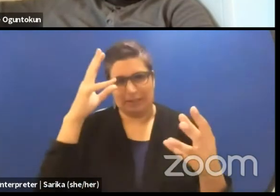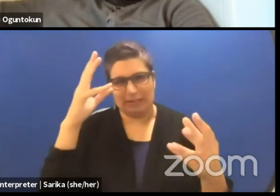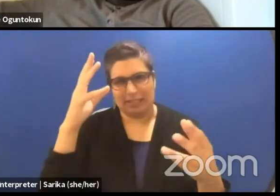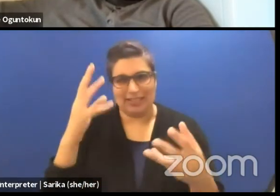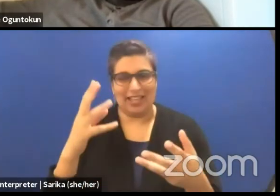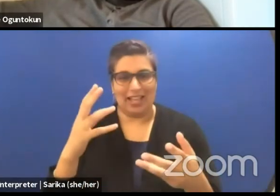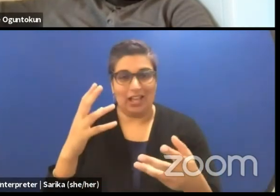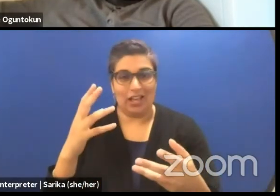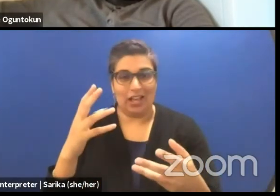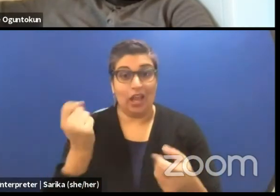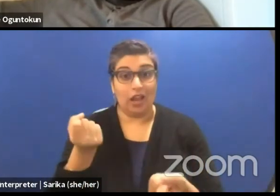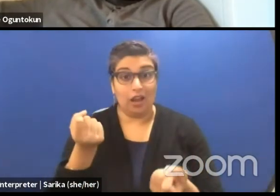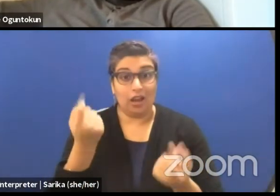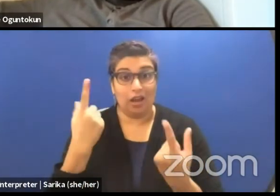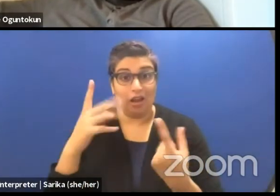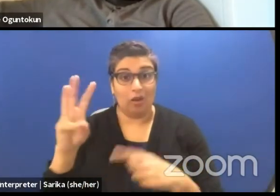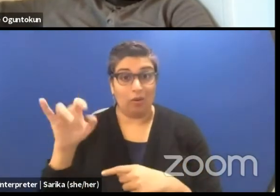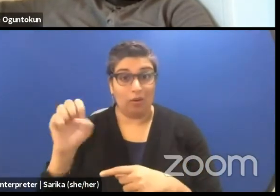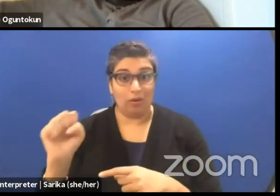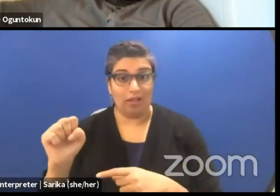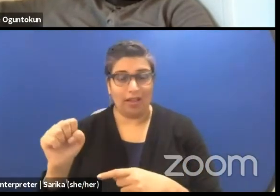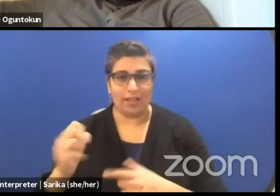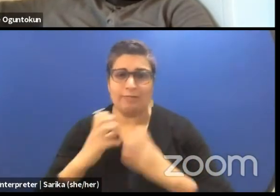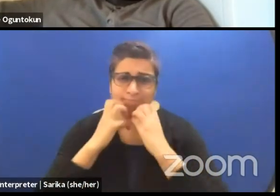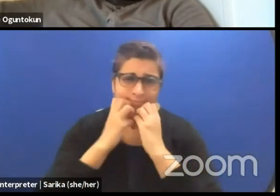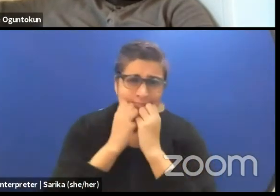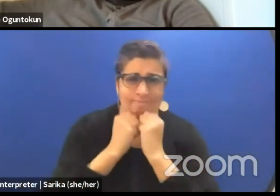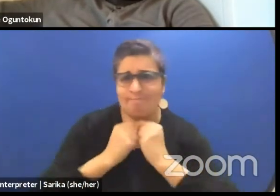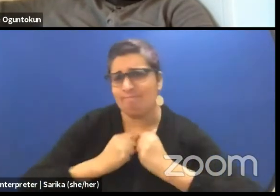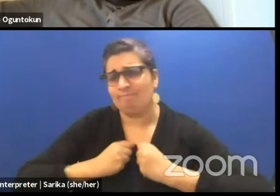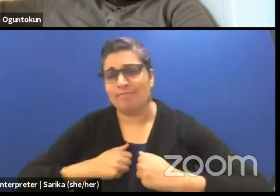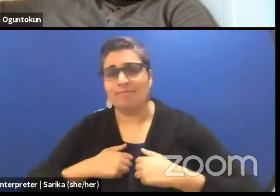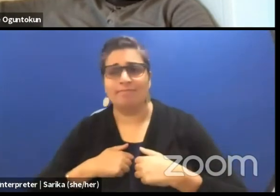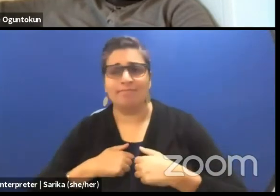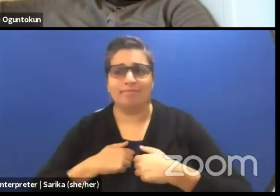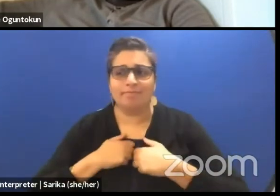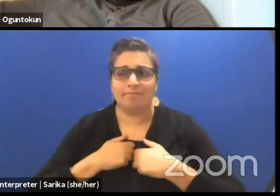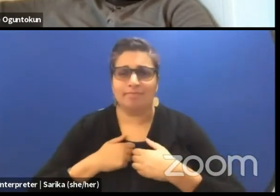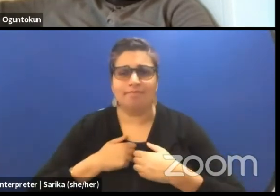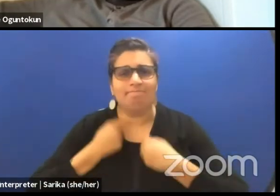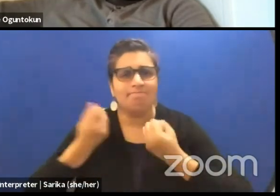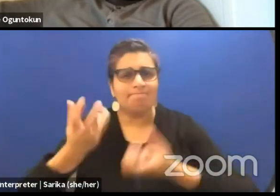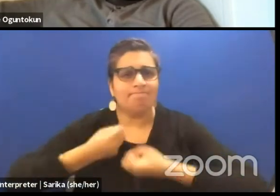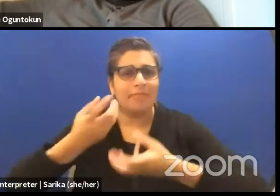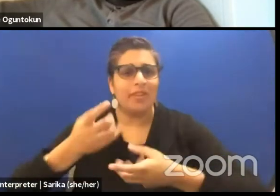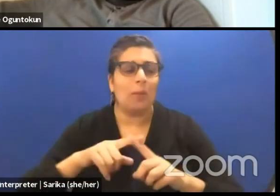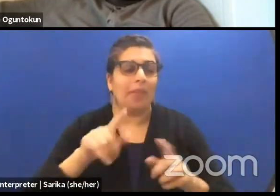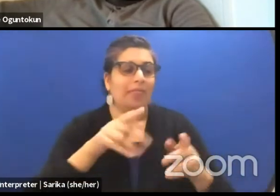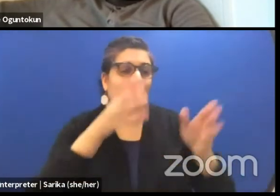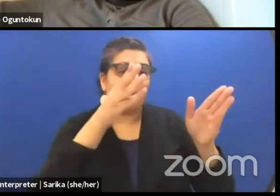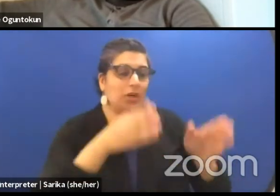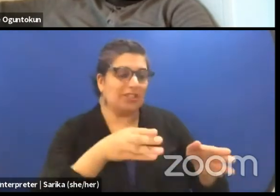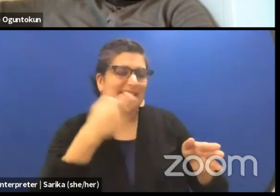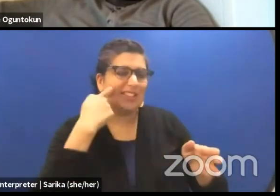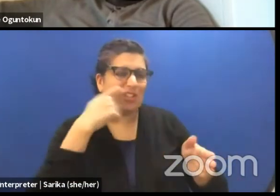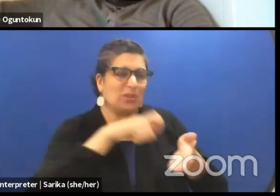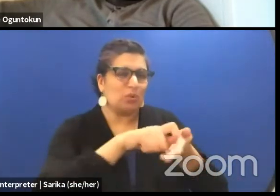I understand Wole's passion and I fully support it but the person just wrote a correction for us to understand what they meant.